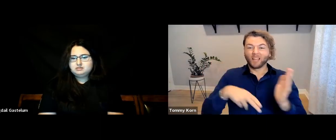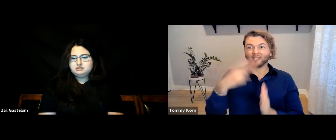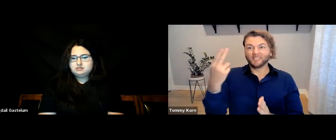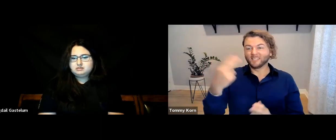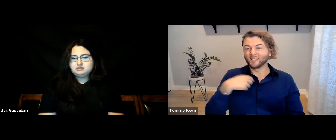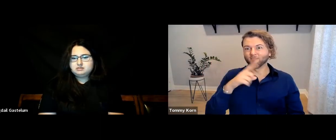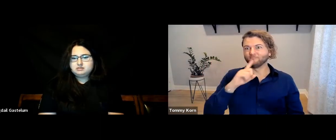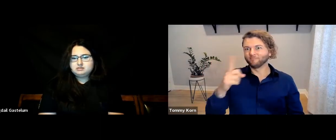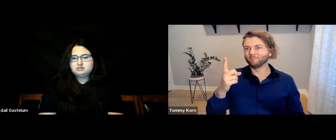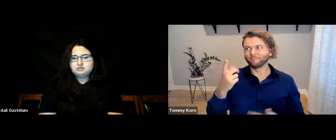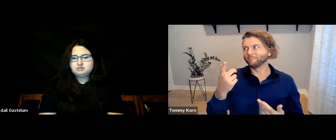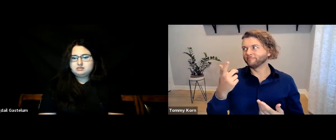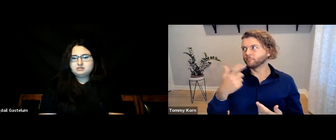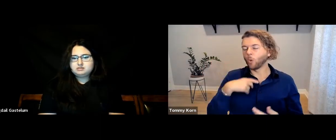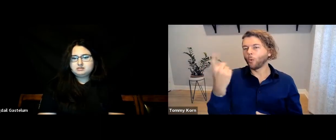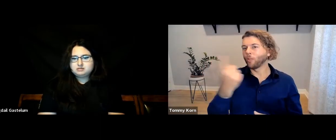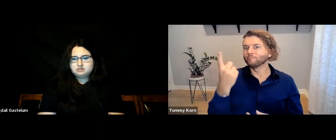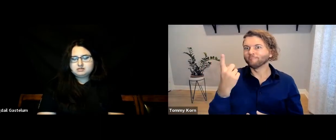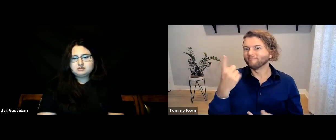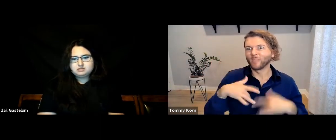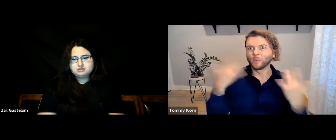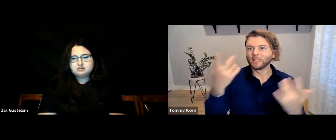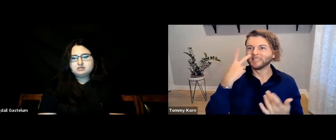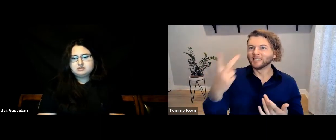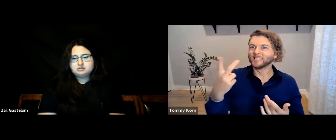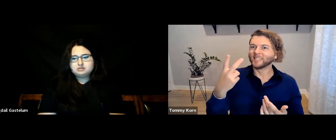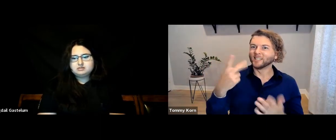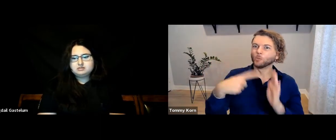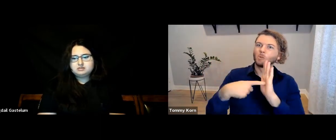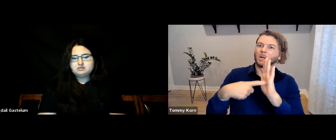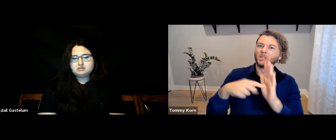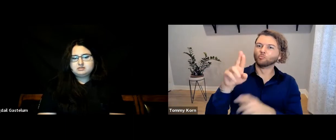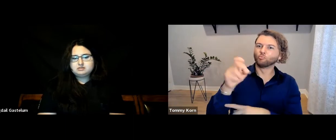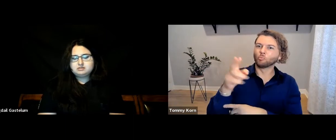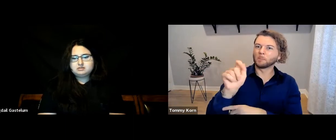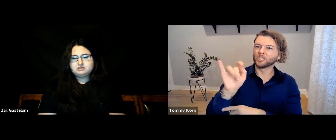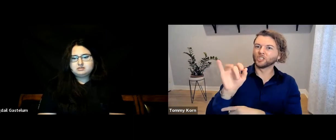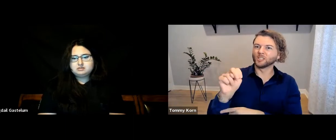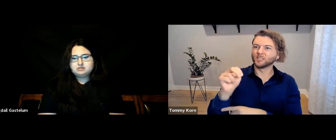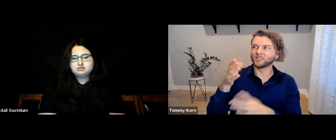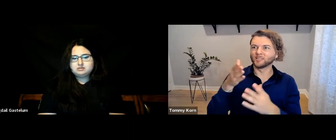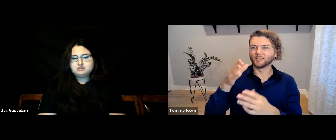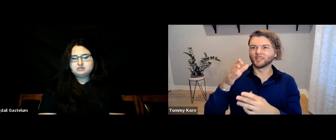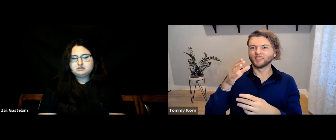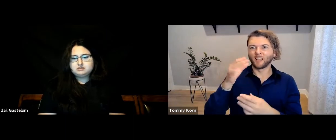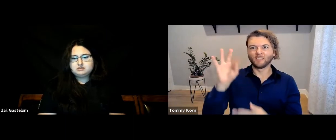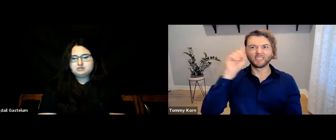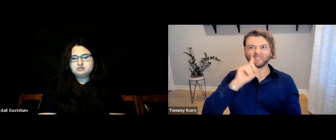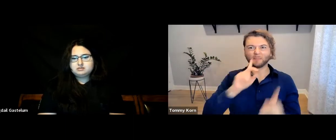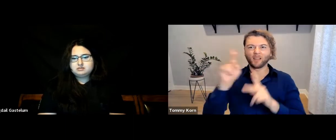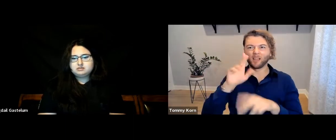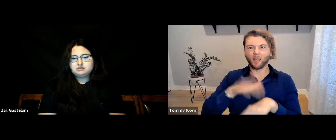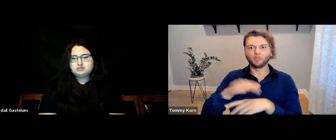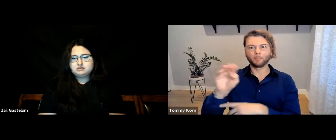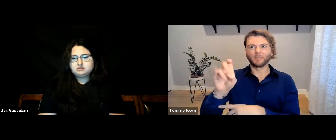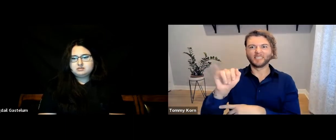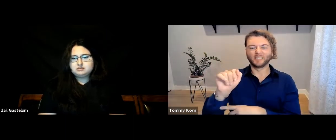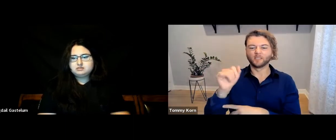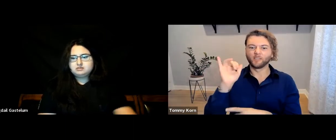Honestly… I’m always thrilled to see representation of Deaf people,